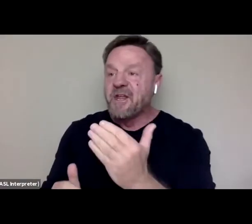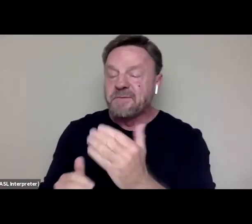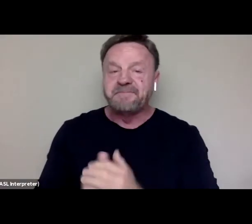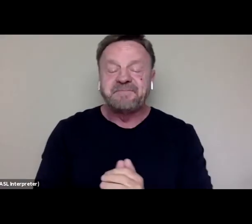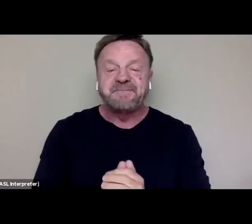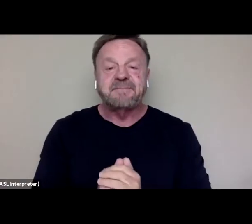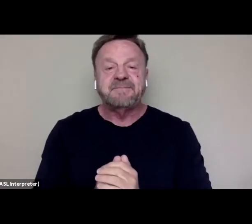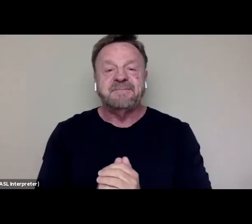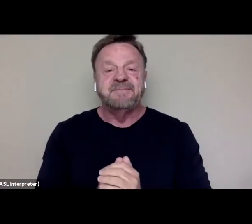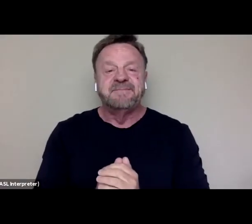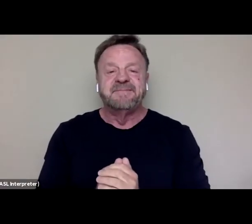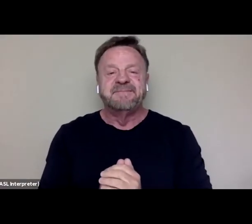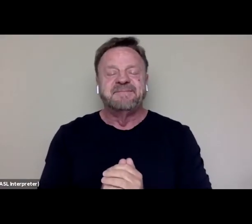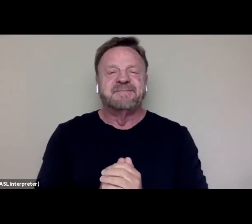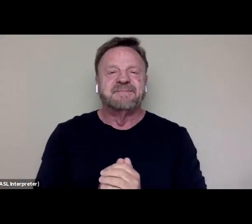Is Kirby there?